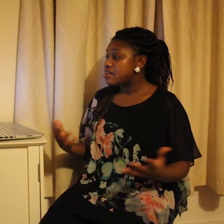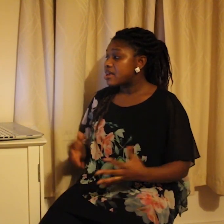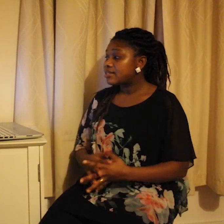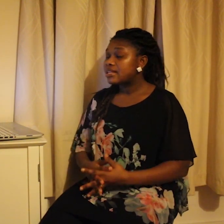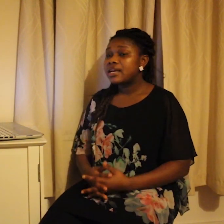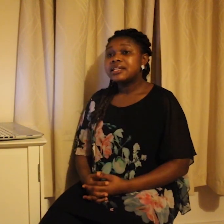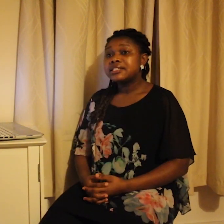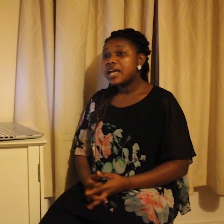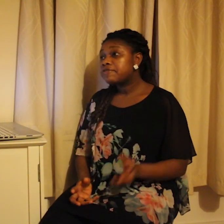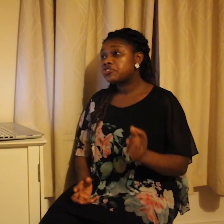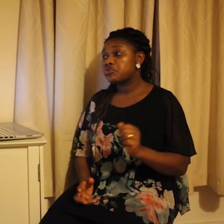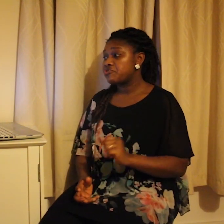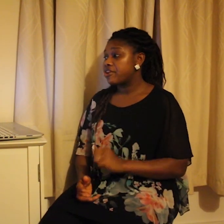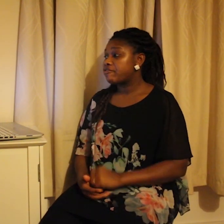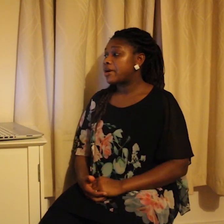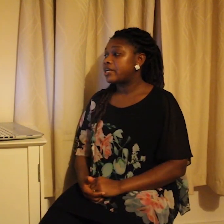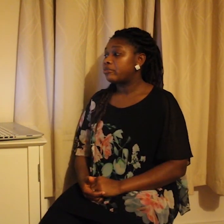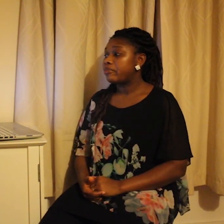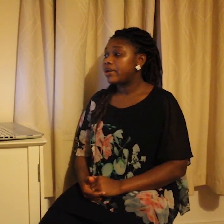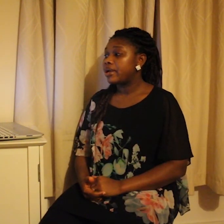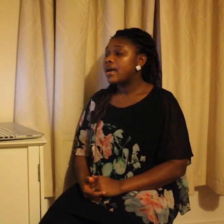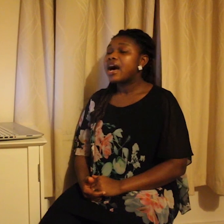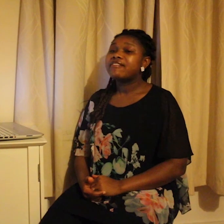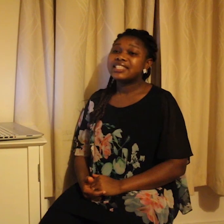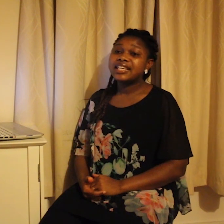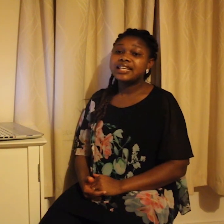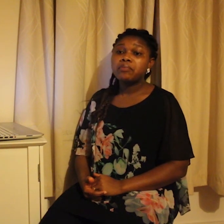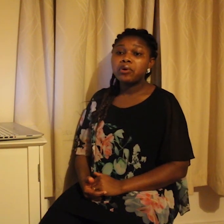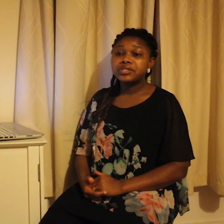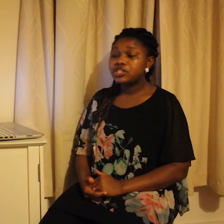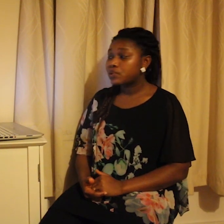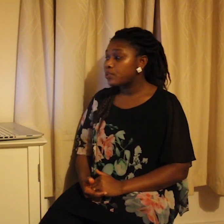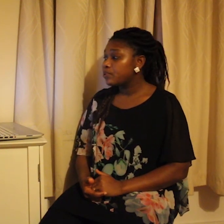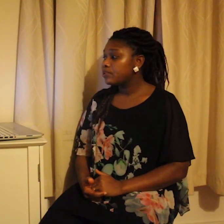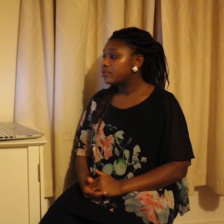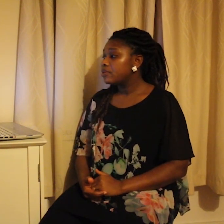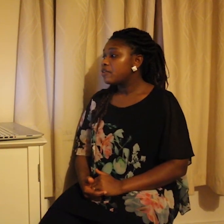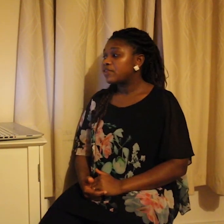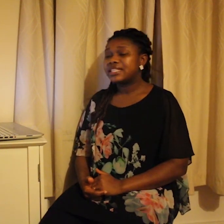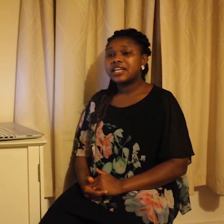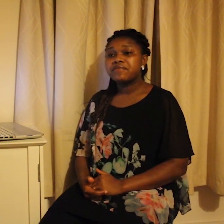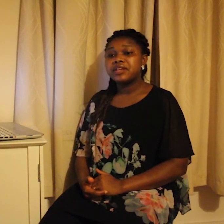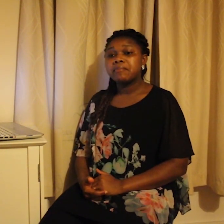years, deaf children from Adamorobe have attended a boarding school for the Deaf in